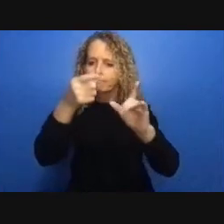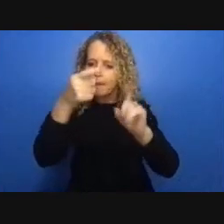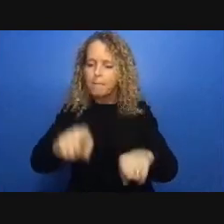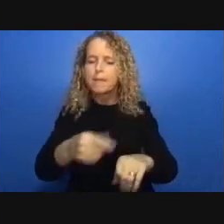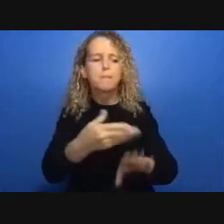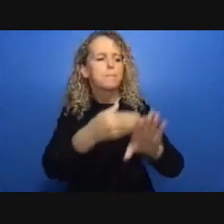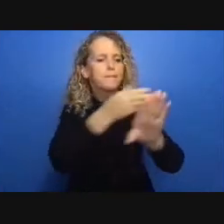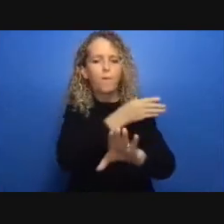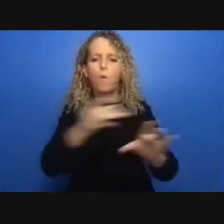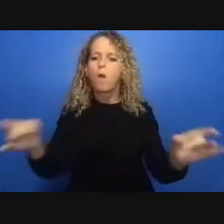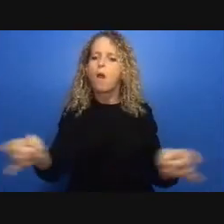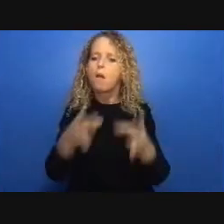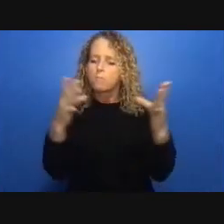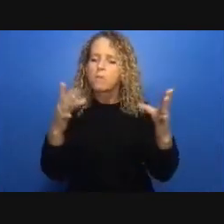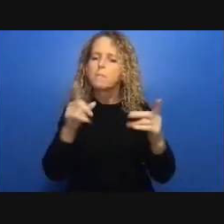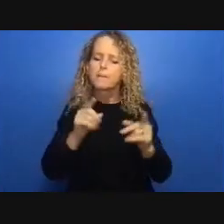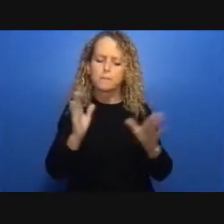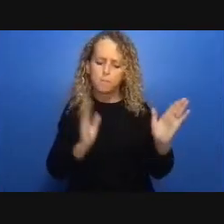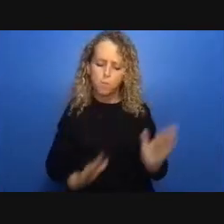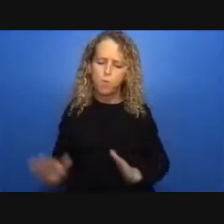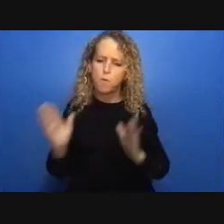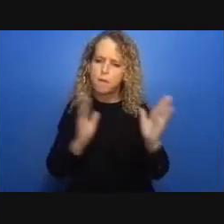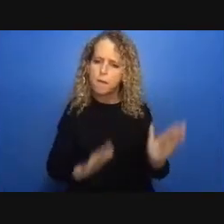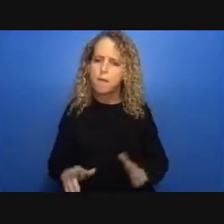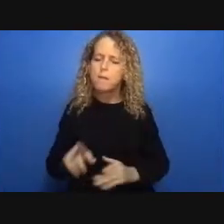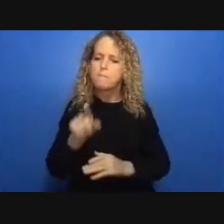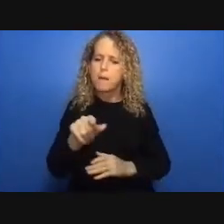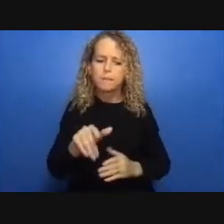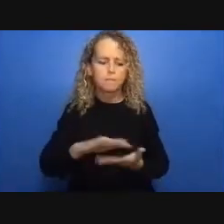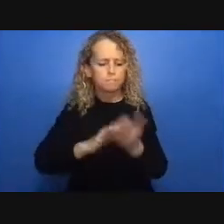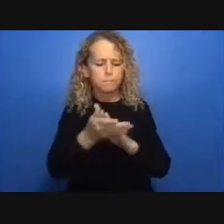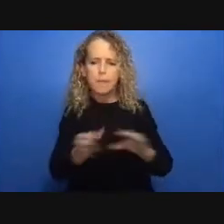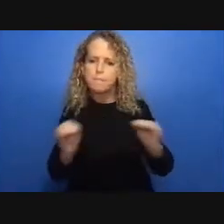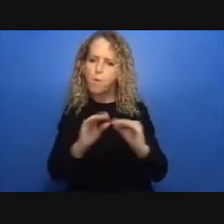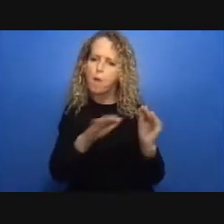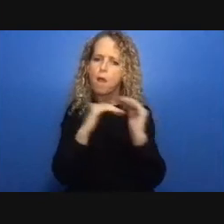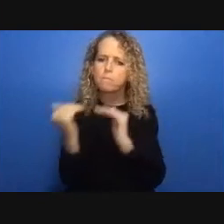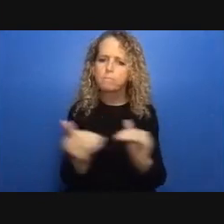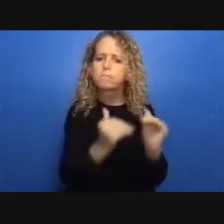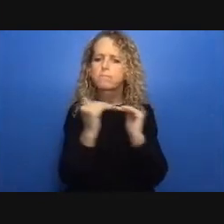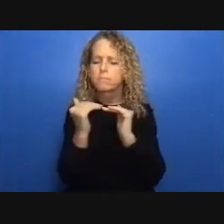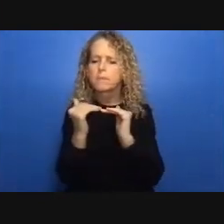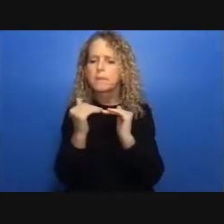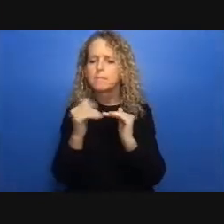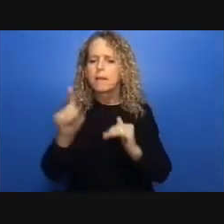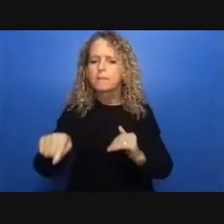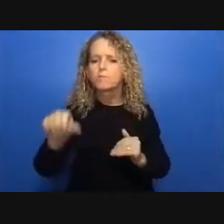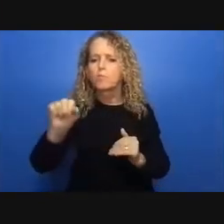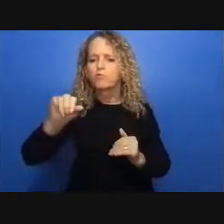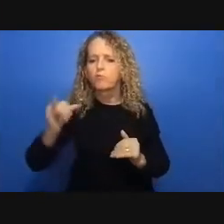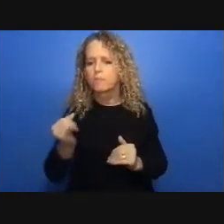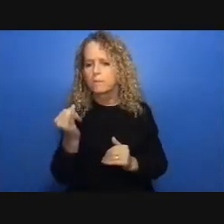for for health care supports for housing for everything like that so it's a very